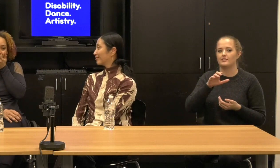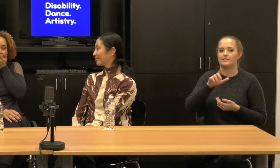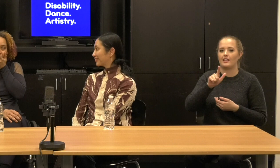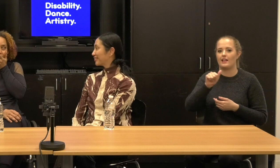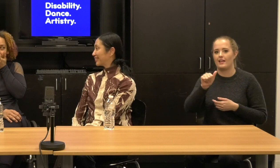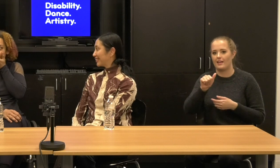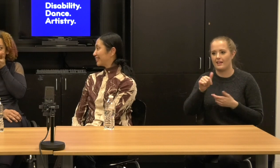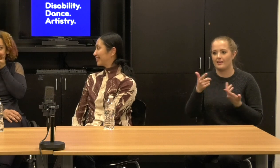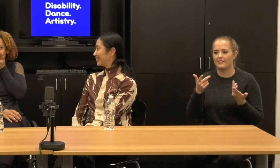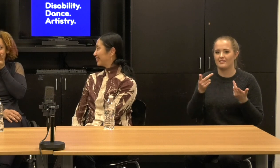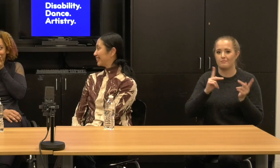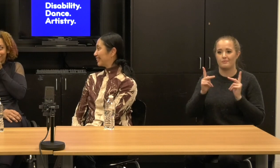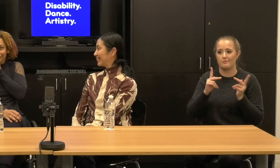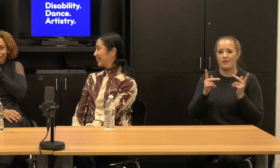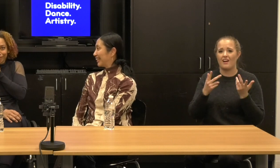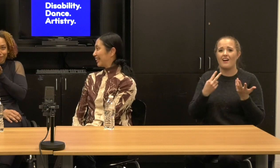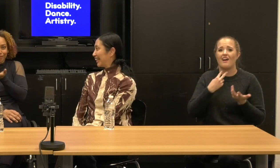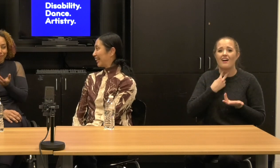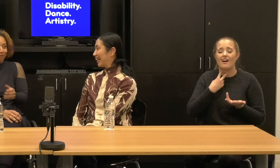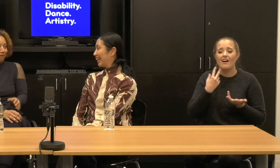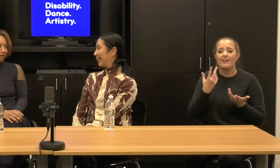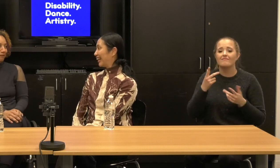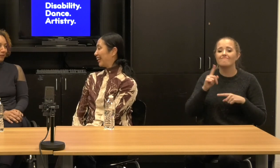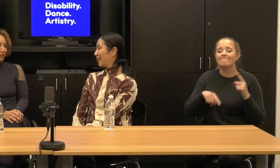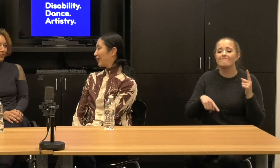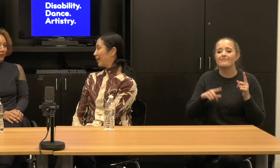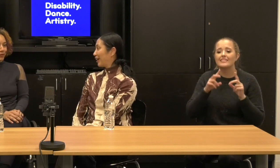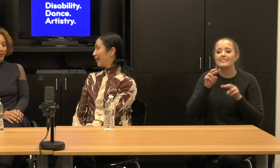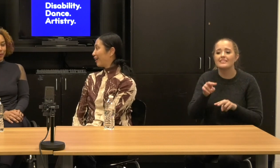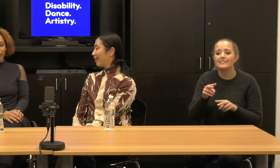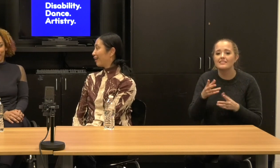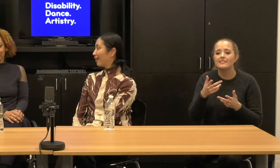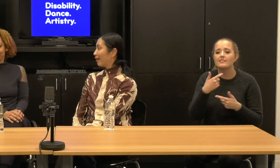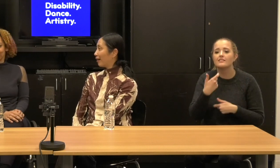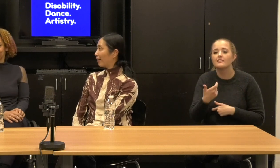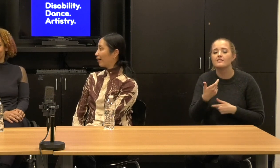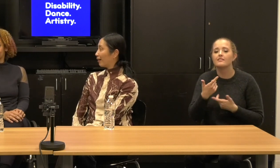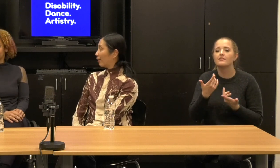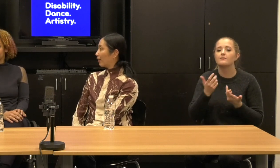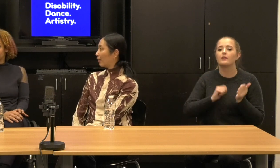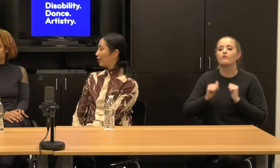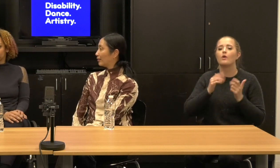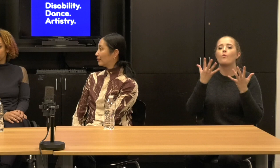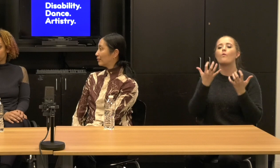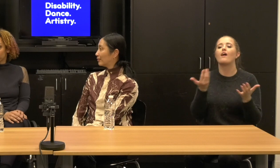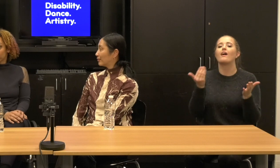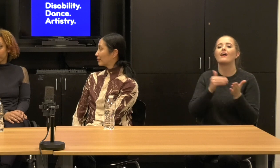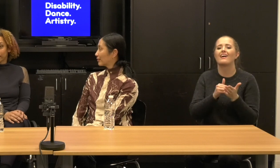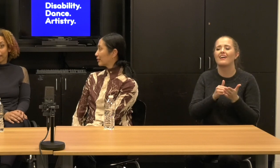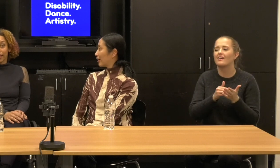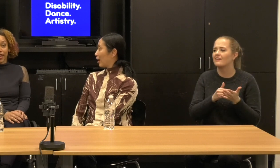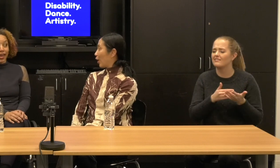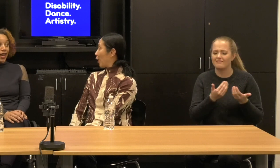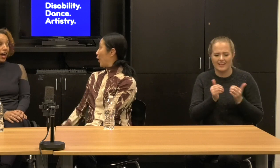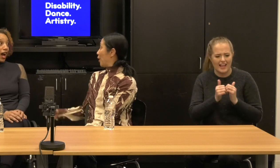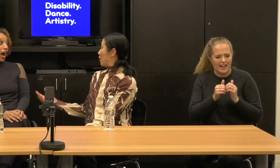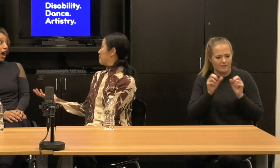This is a question so many people are going to hang on your every word. How can we, how can we see the work again, Janet and Alice Laugh